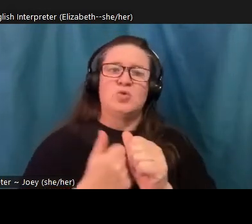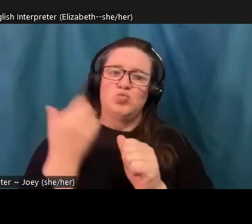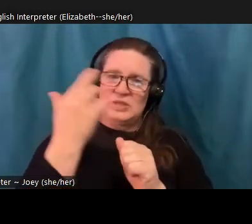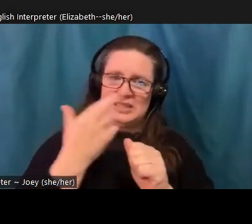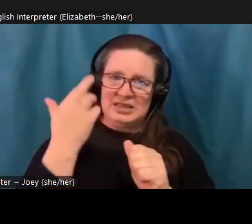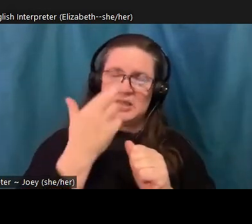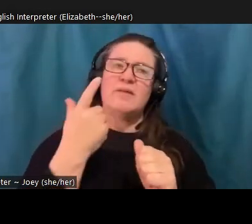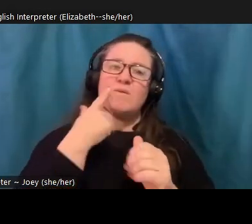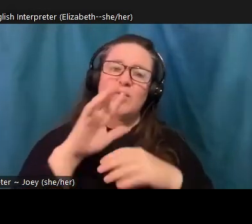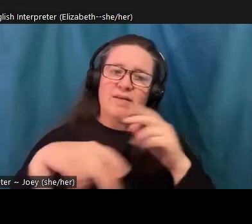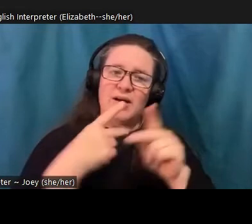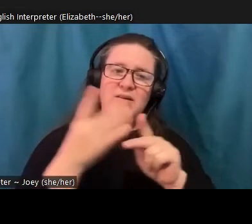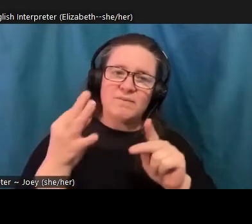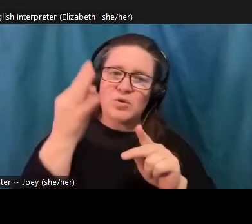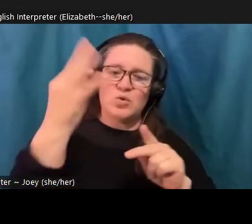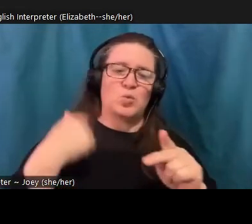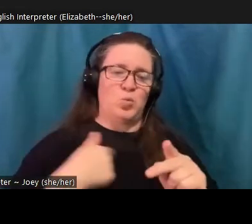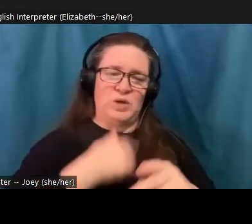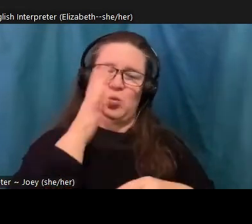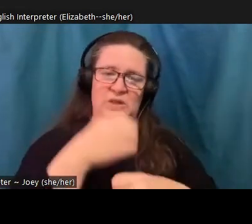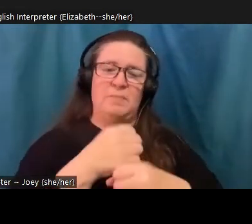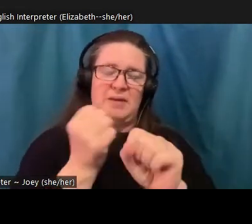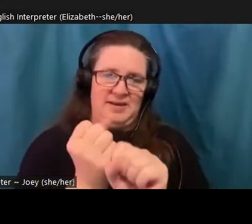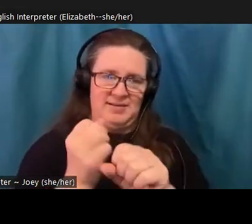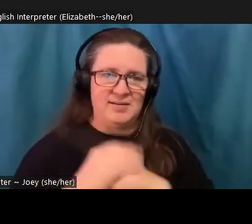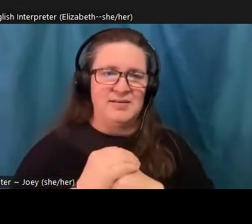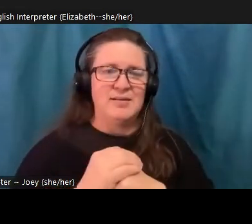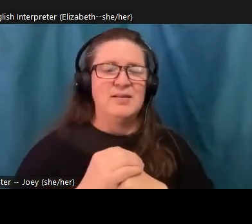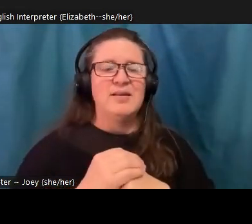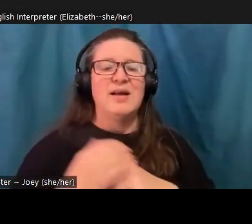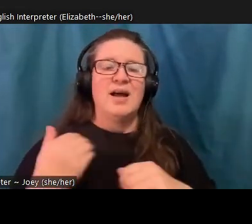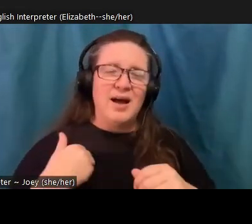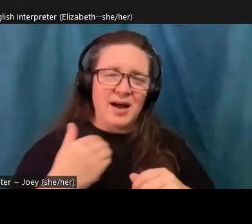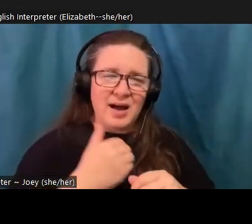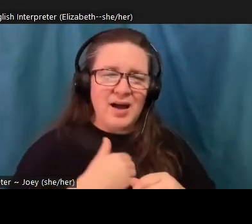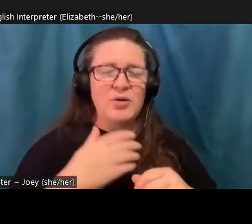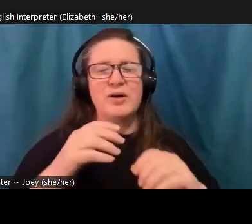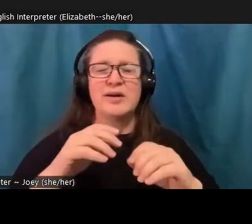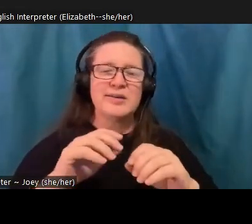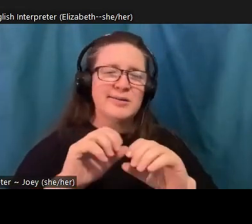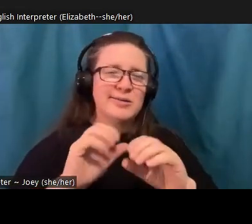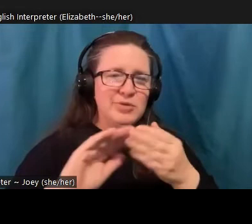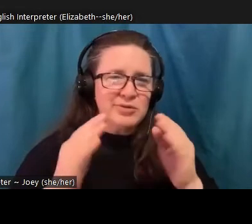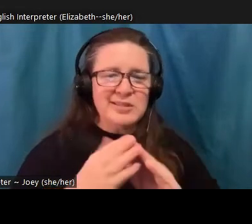that the existing political and economic institutions are inevitable, gets reinforced when we never come across alternative